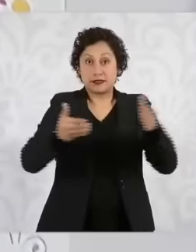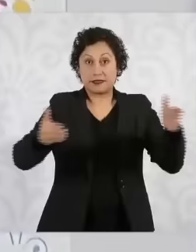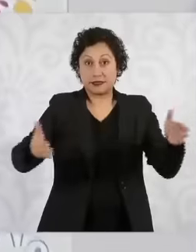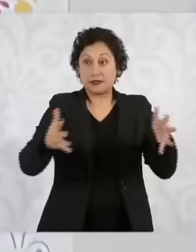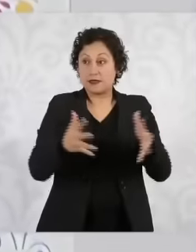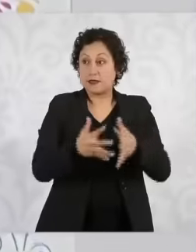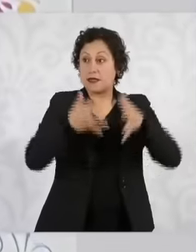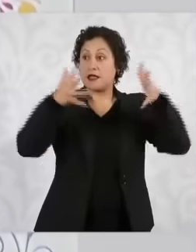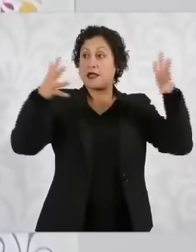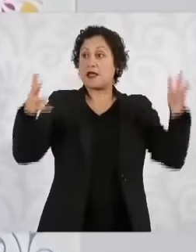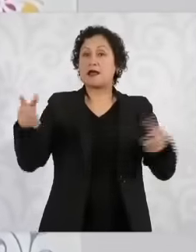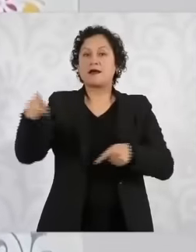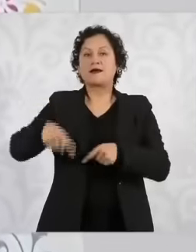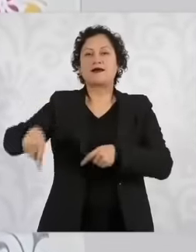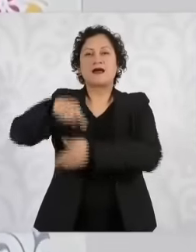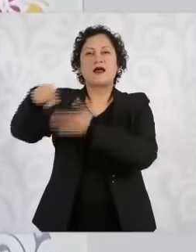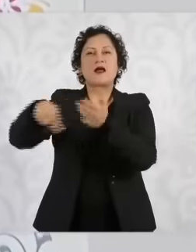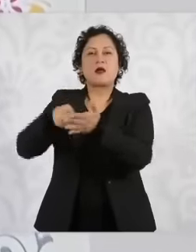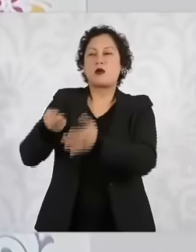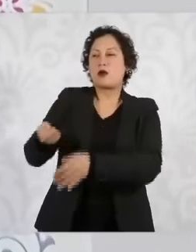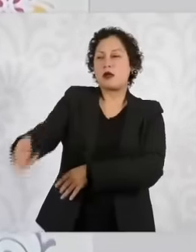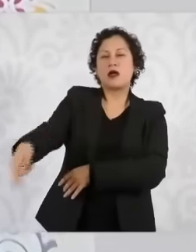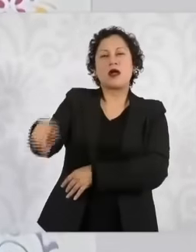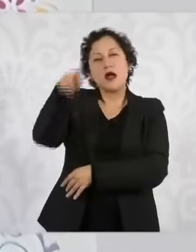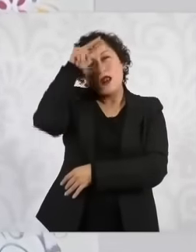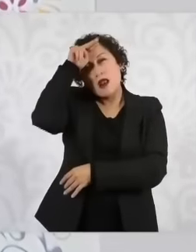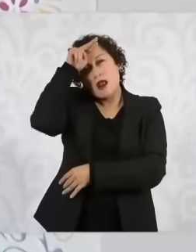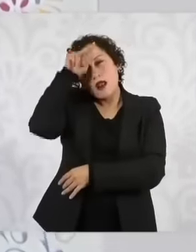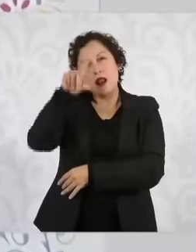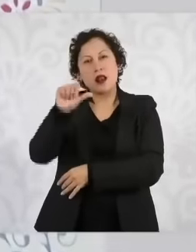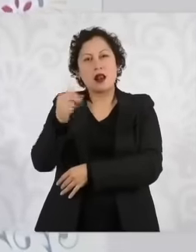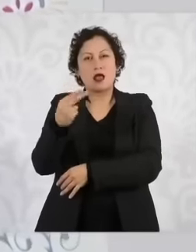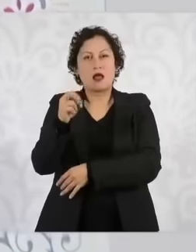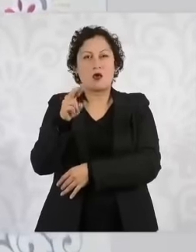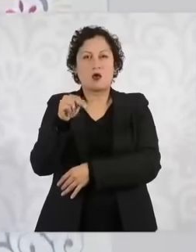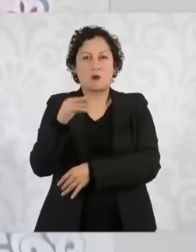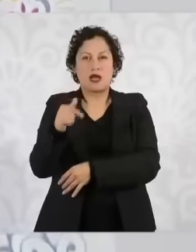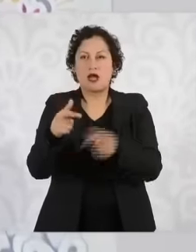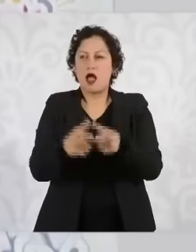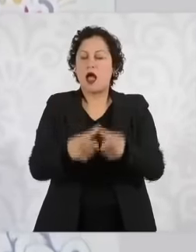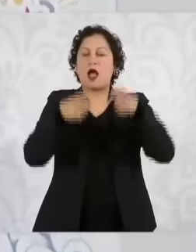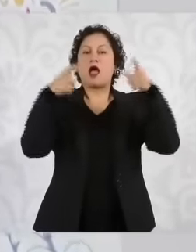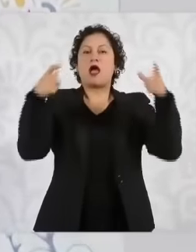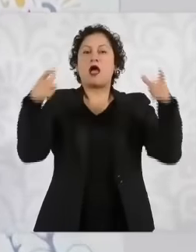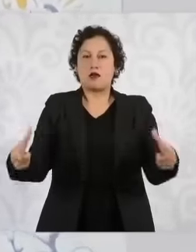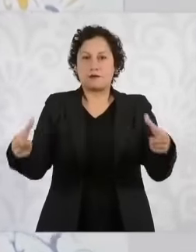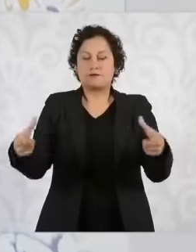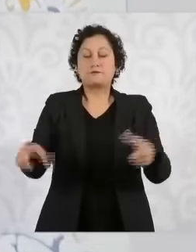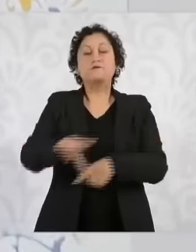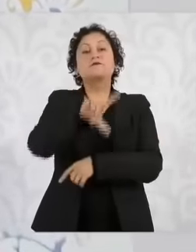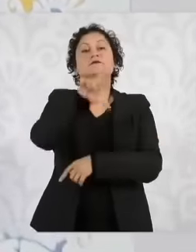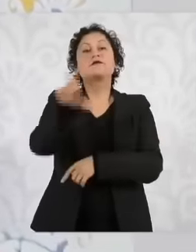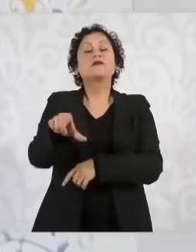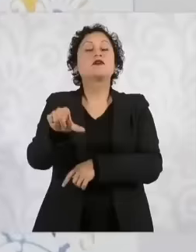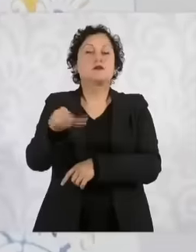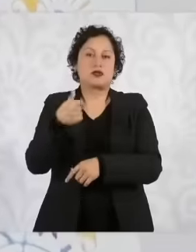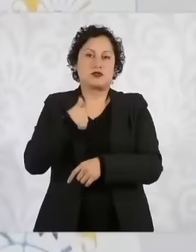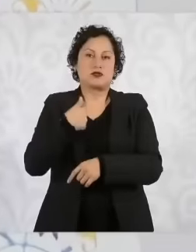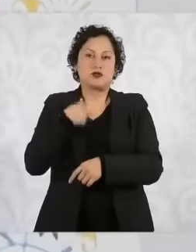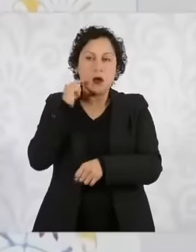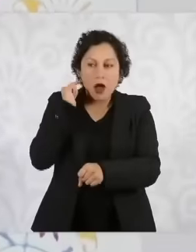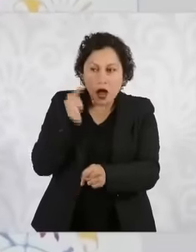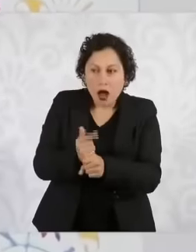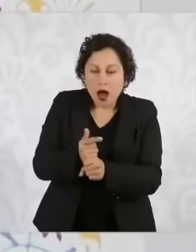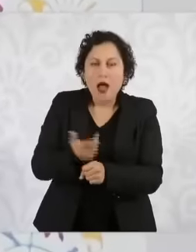Chapultepec Forest. At that time, Fox was president and the